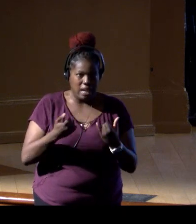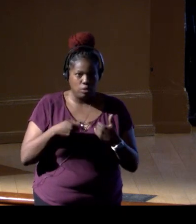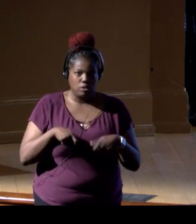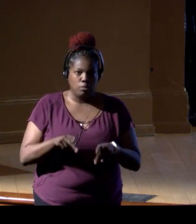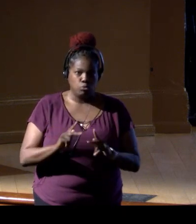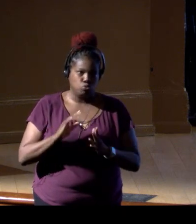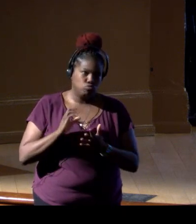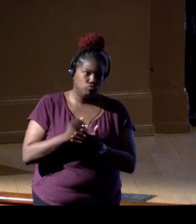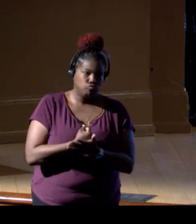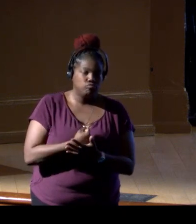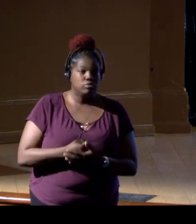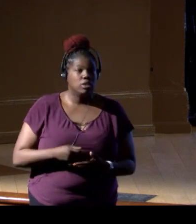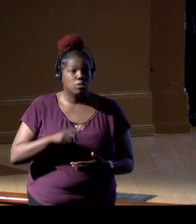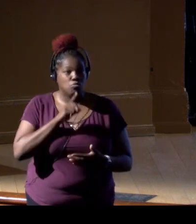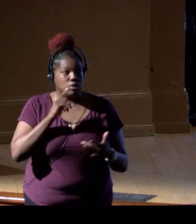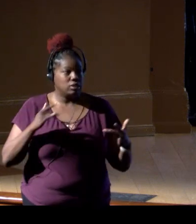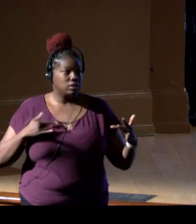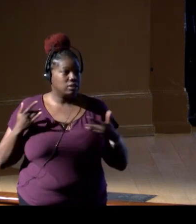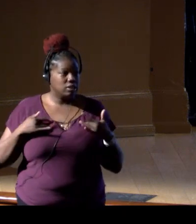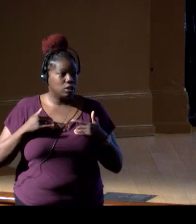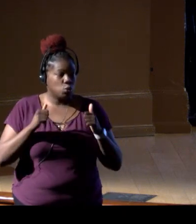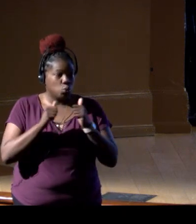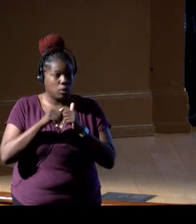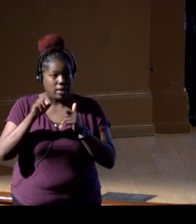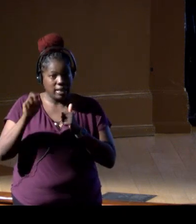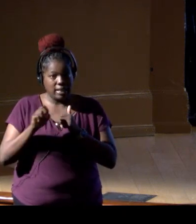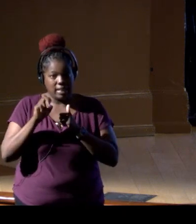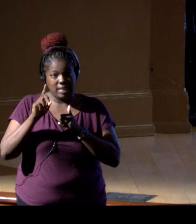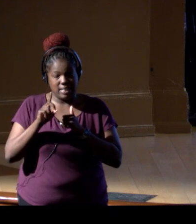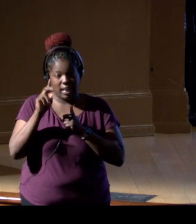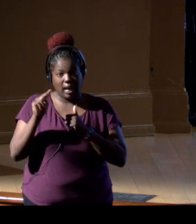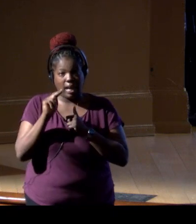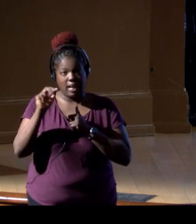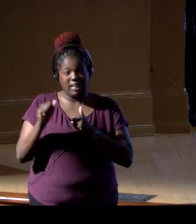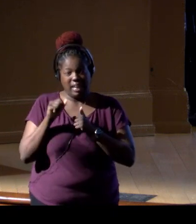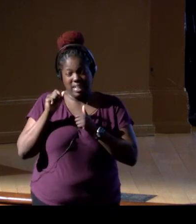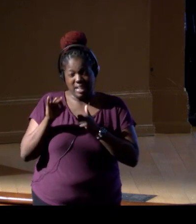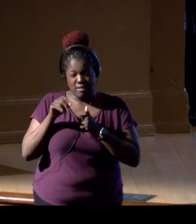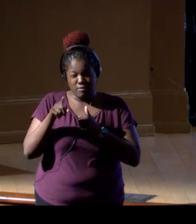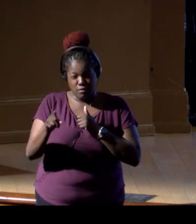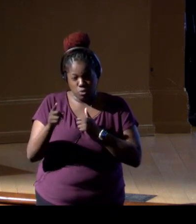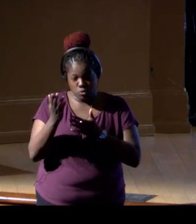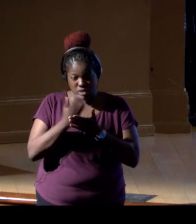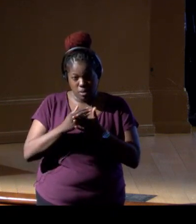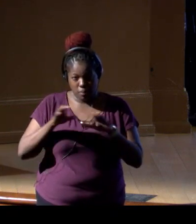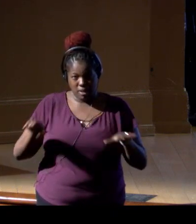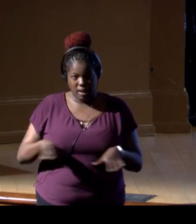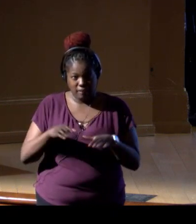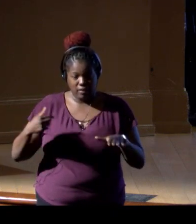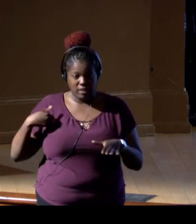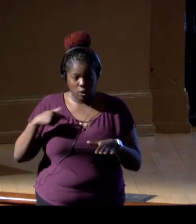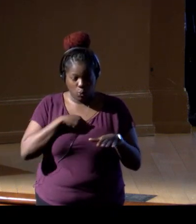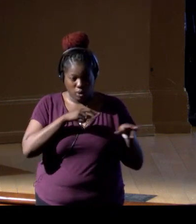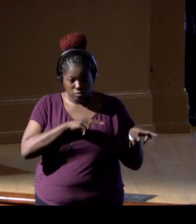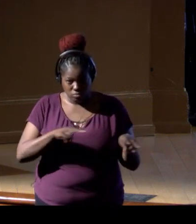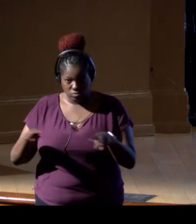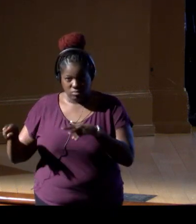But really what I'm excited about in particular with eDNA, if you just take some of these activities we oversee, like offshore wind,